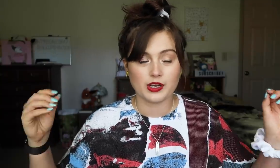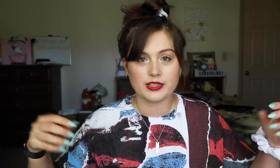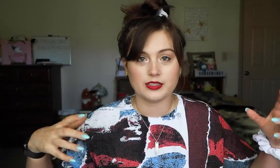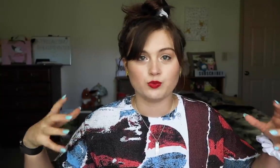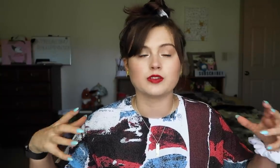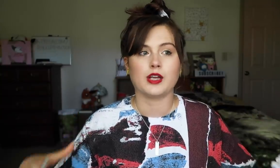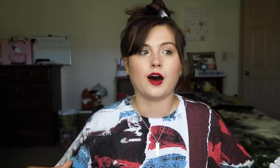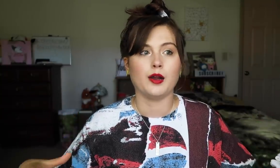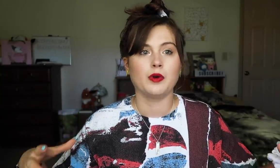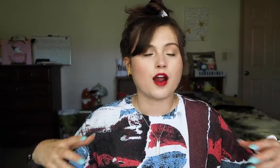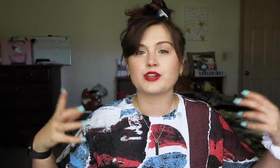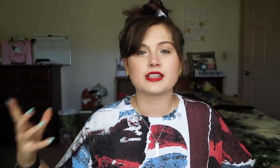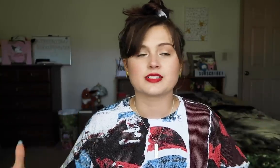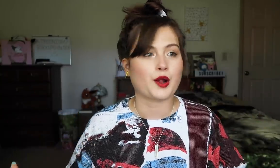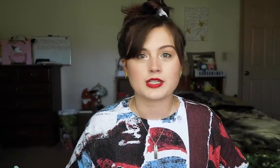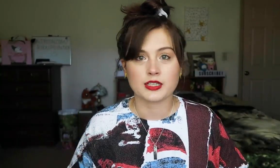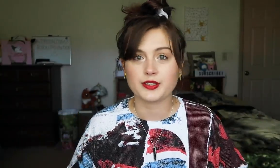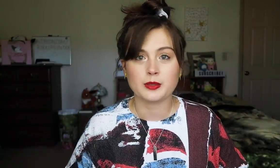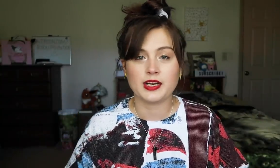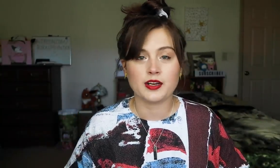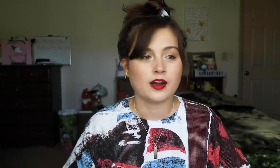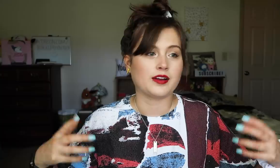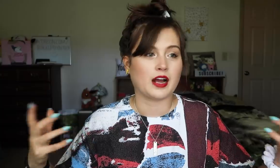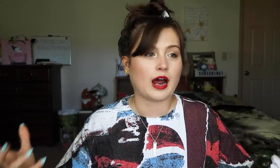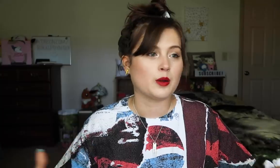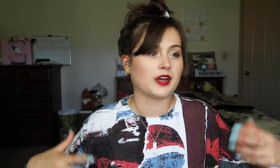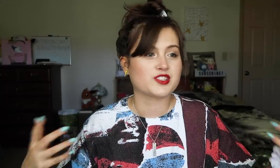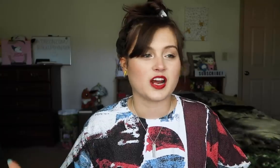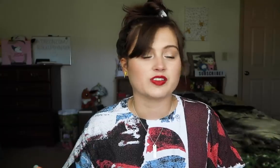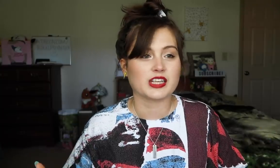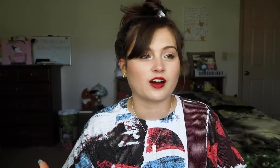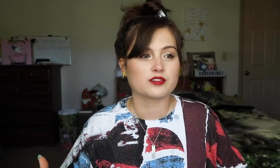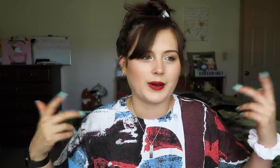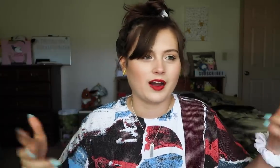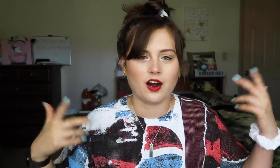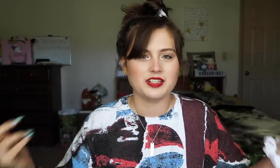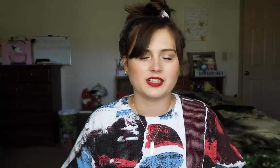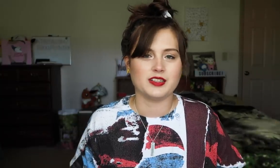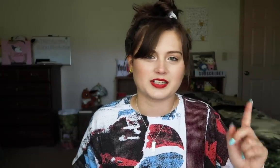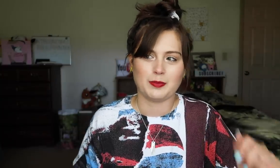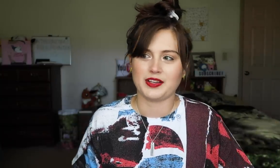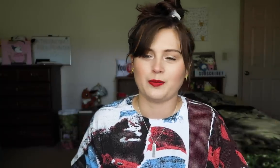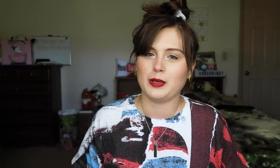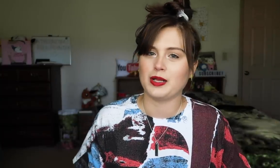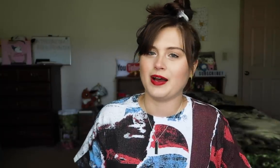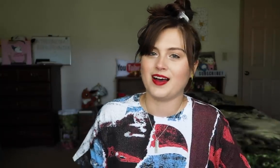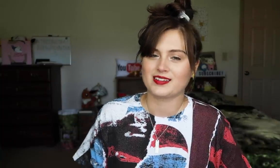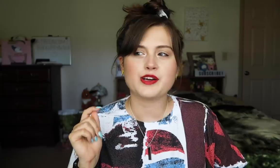but in real-time, everything sounds clear to me. I sound high-pitched and everything else but obviously, it doesn't come out that way in playback.